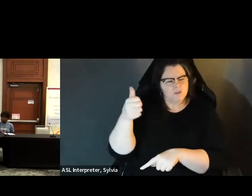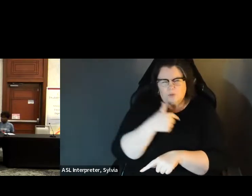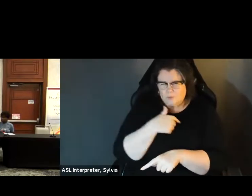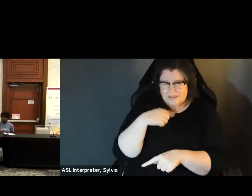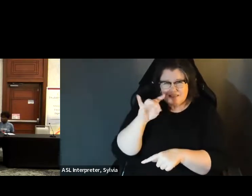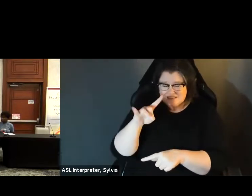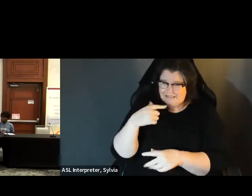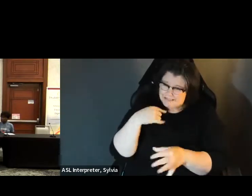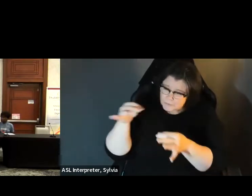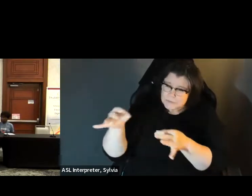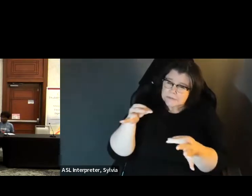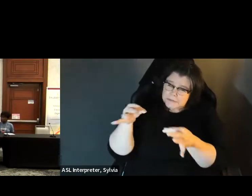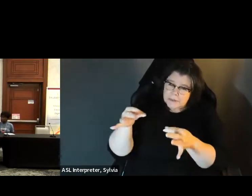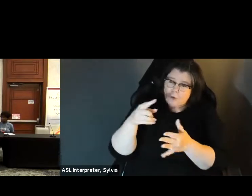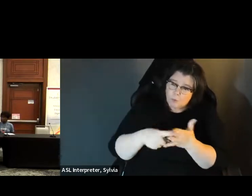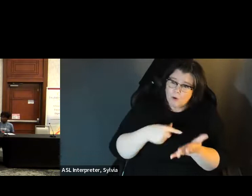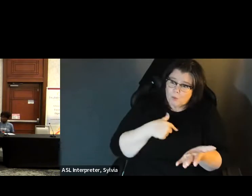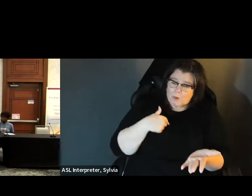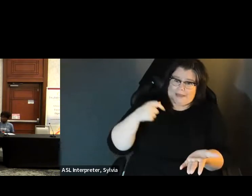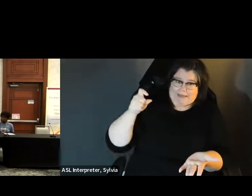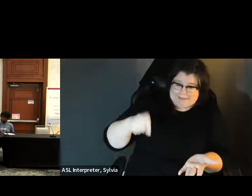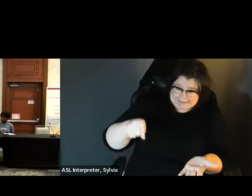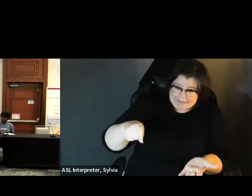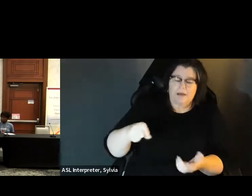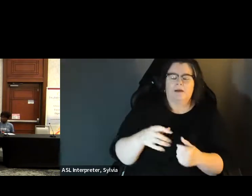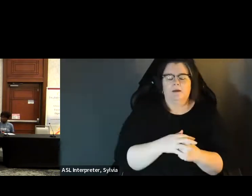things -- of the